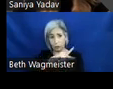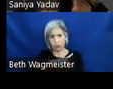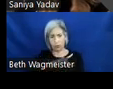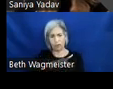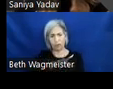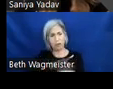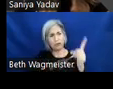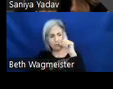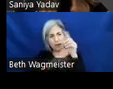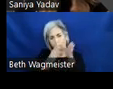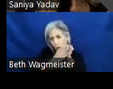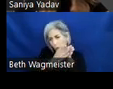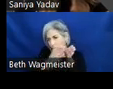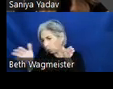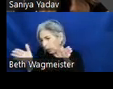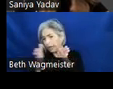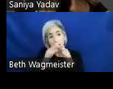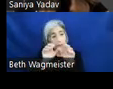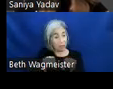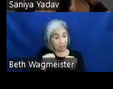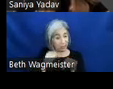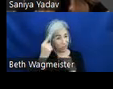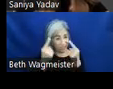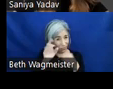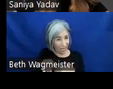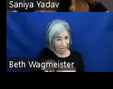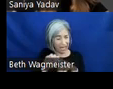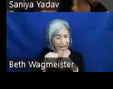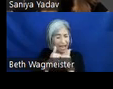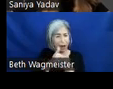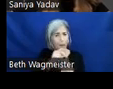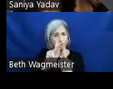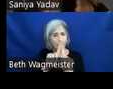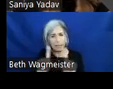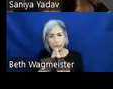a range of abilities and how personas may engage with the environment around them.